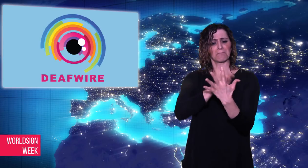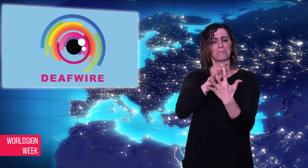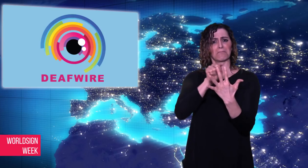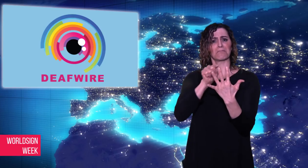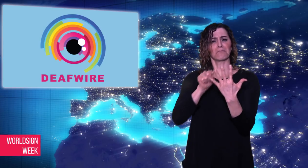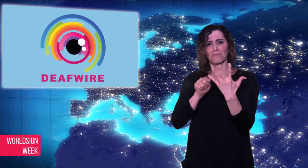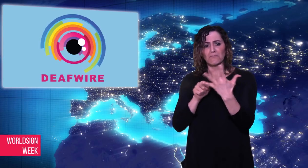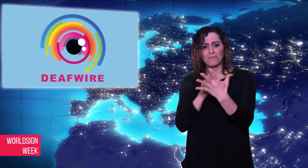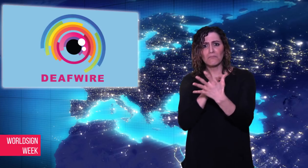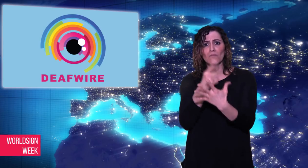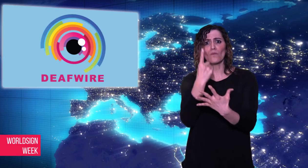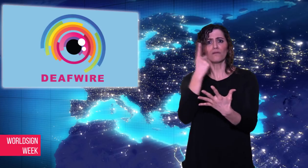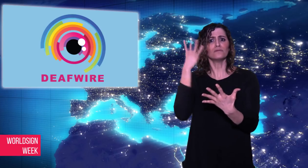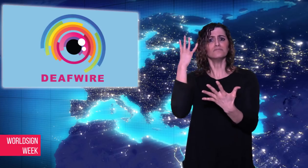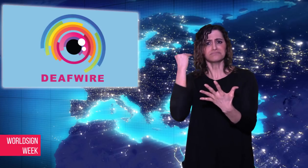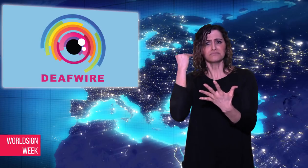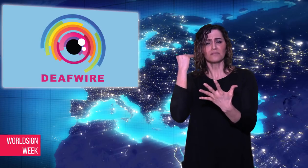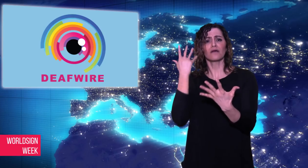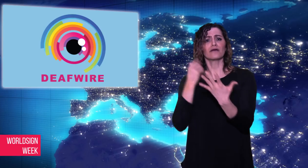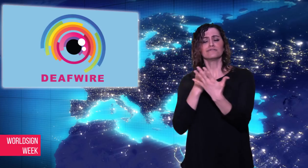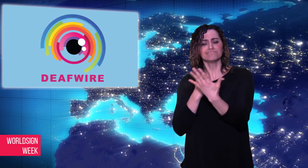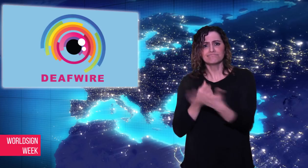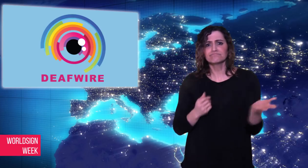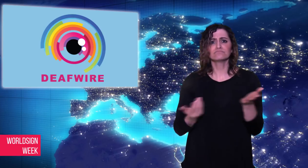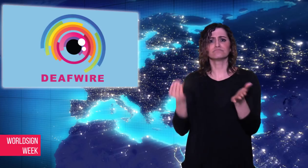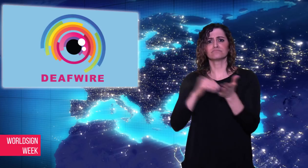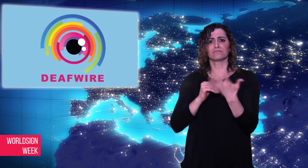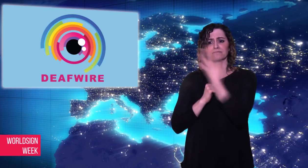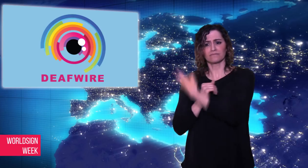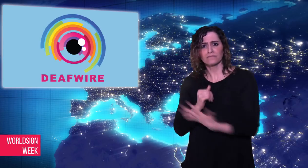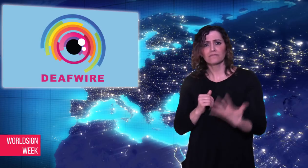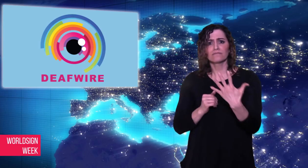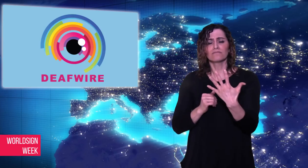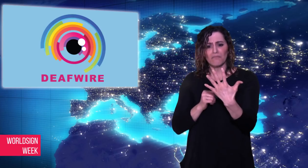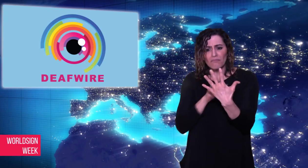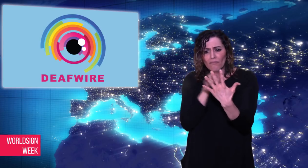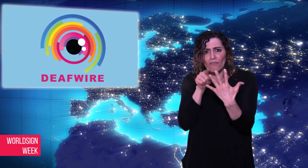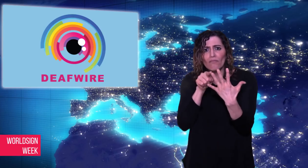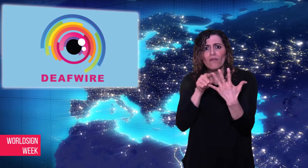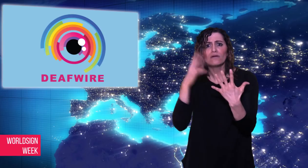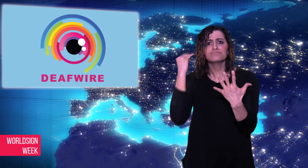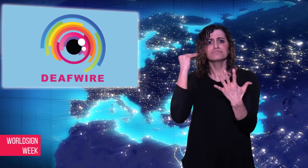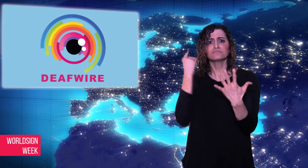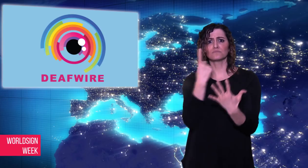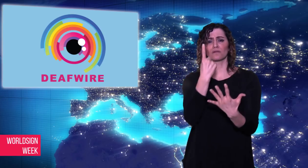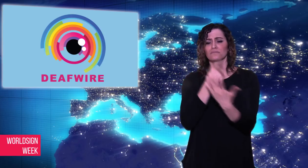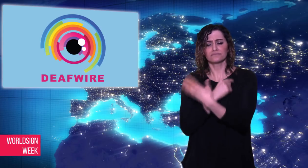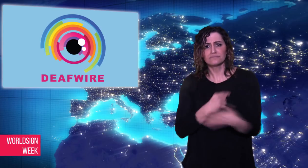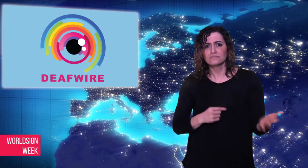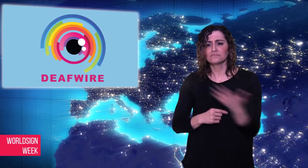pain in one or both ears, dizziness or